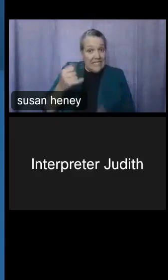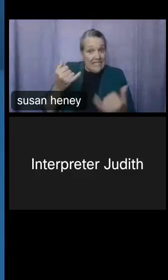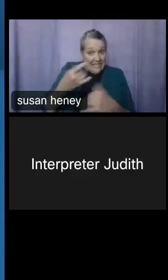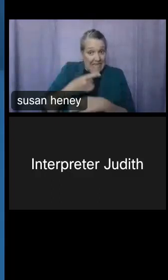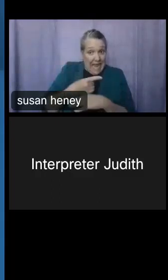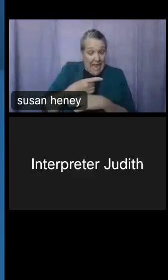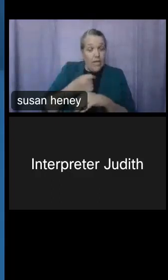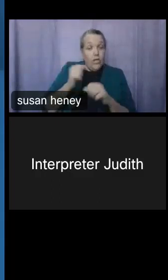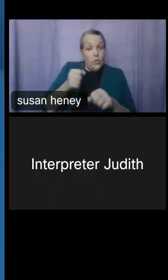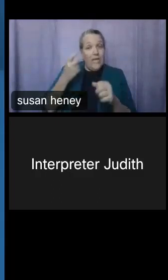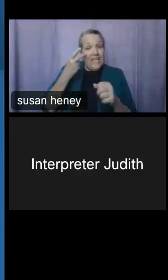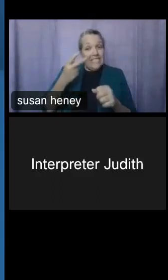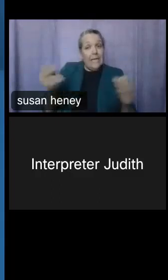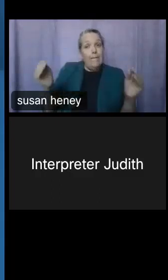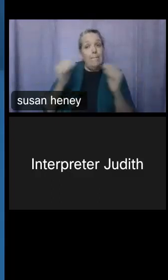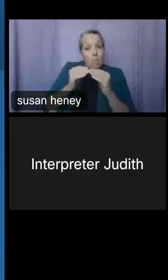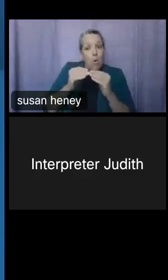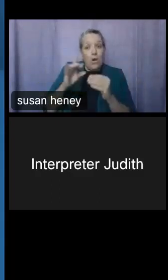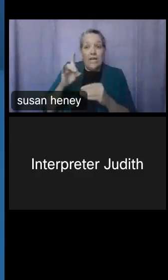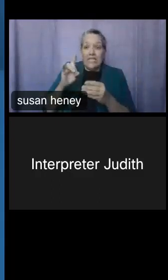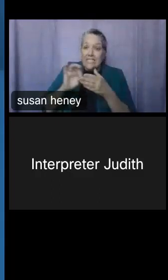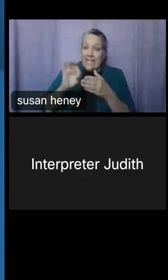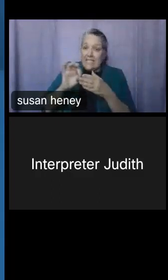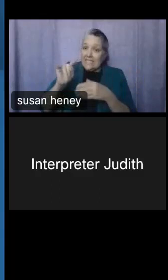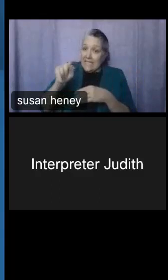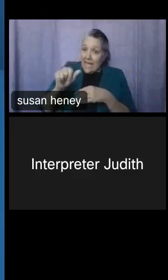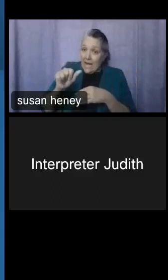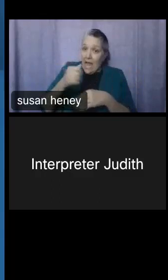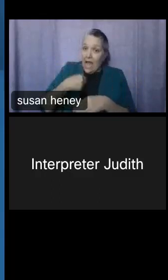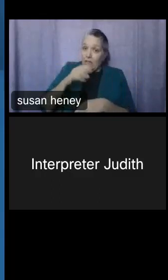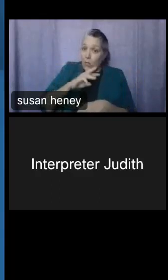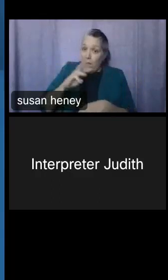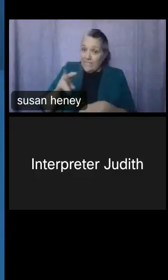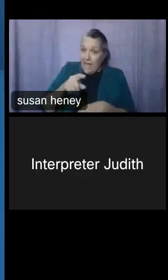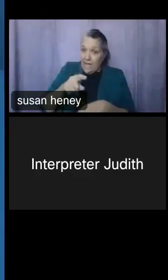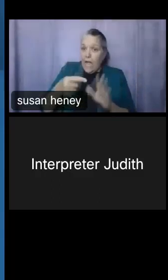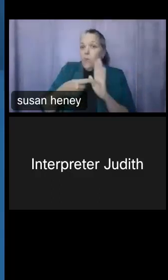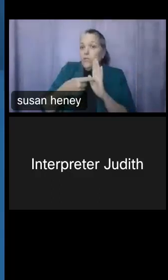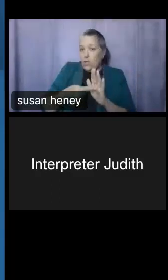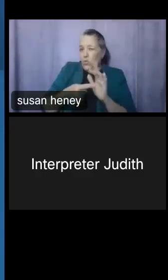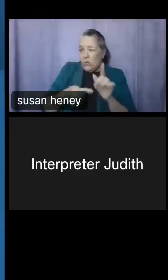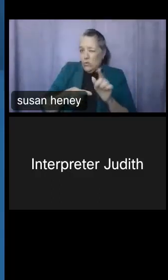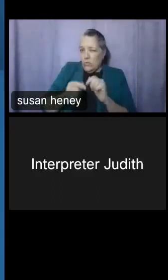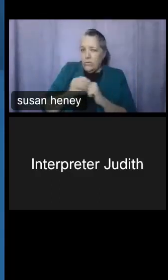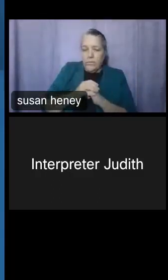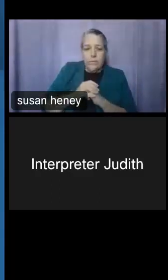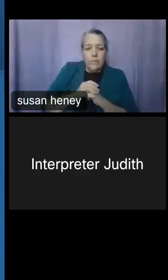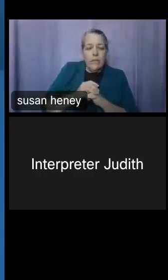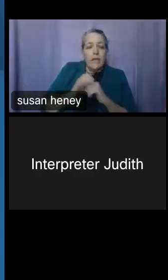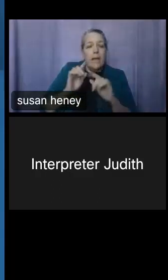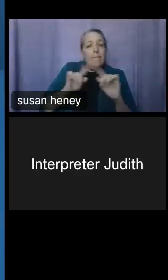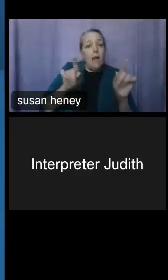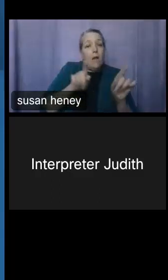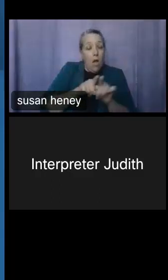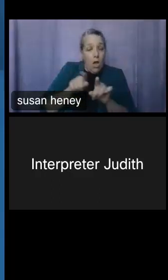data on our website, and I'll show you where you can find that in a bit, but we also conduct